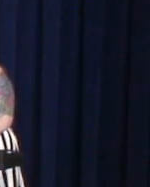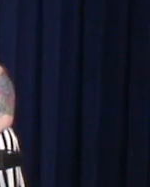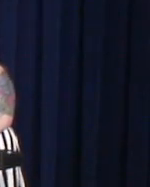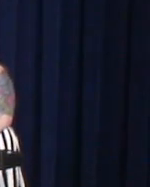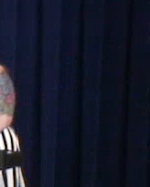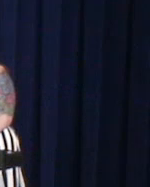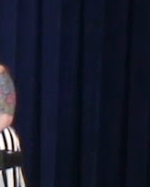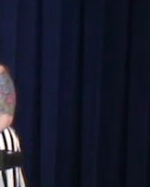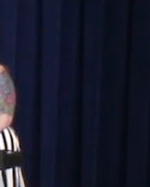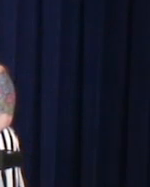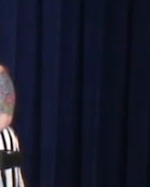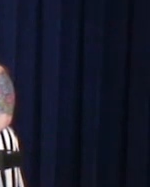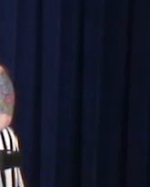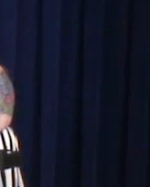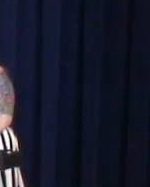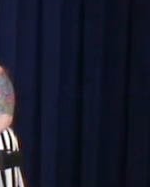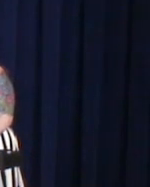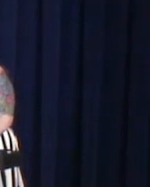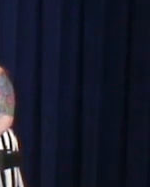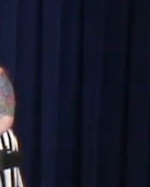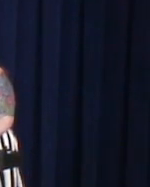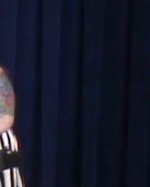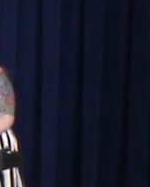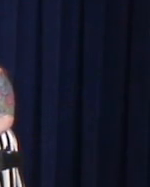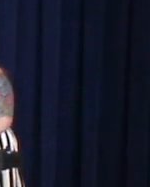Can I call you baby?